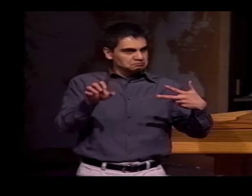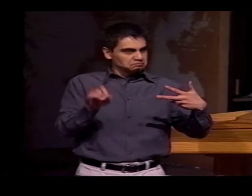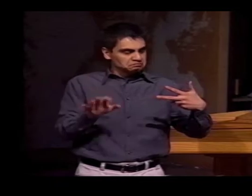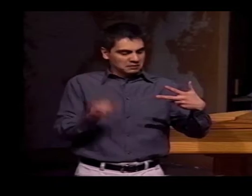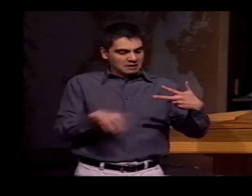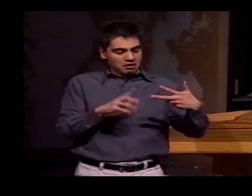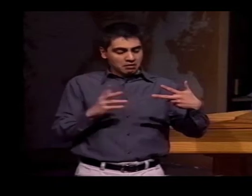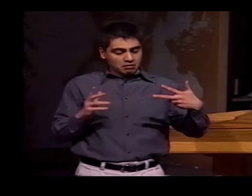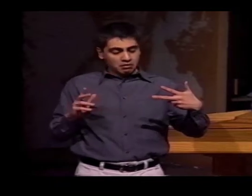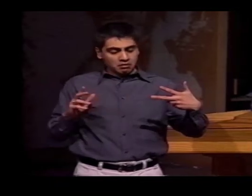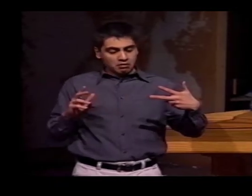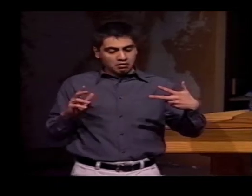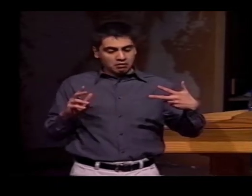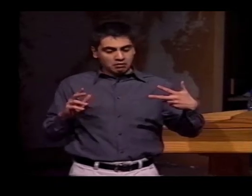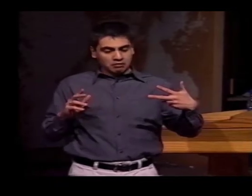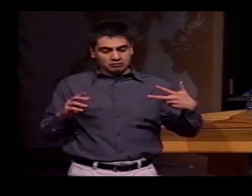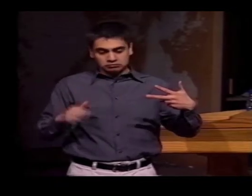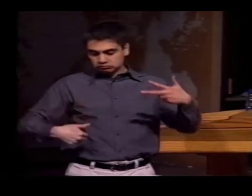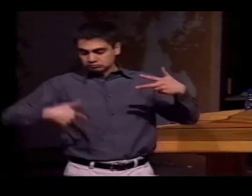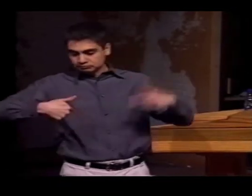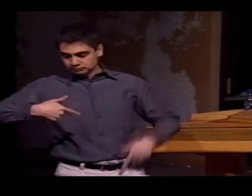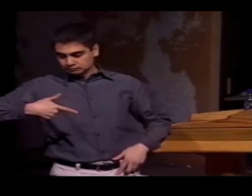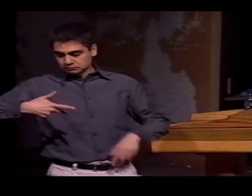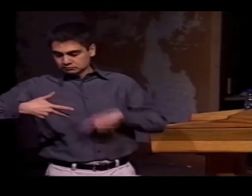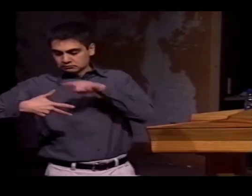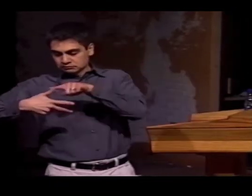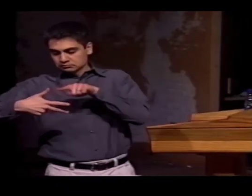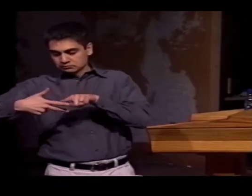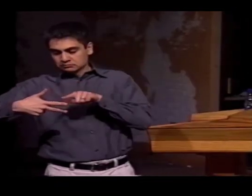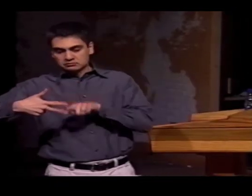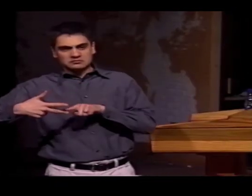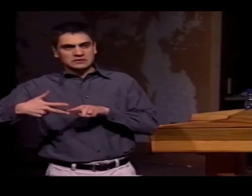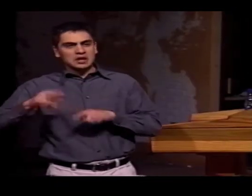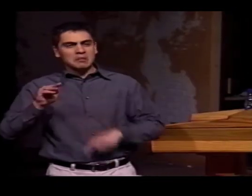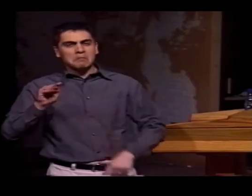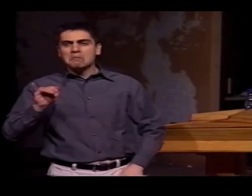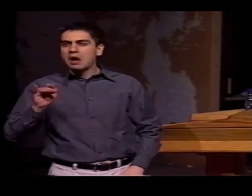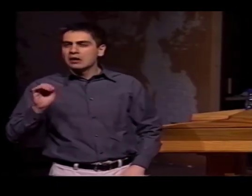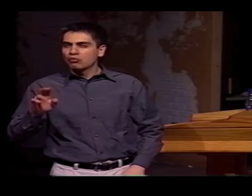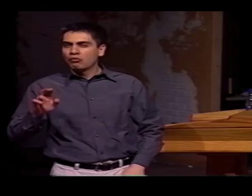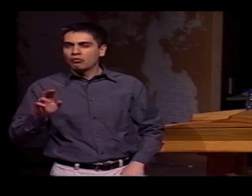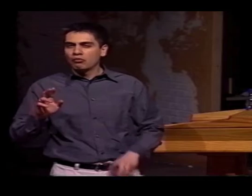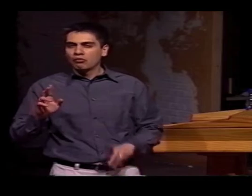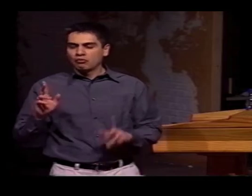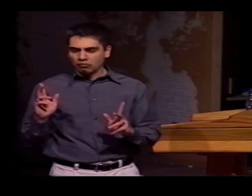THE MAJOR PHONOLOGICAL PARAMETERS ARE HAND SHAPE PLACED FOR ARTICULATION AND MOVEMENT.